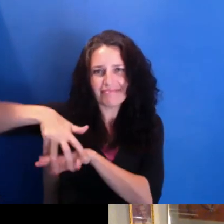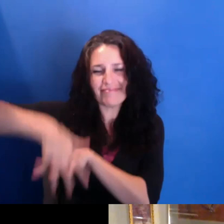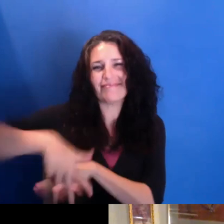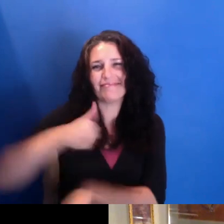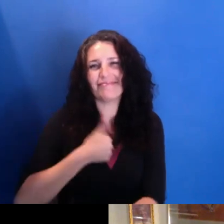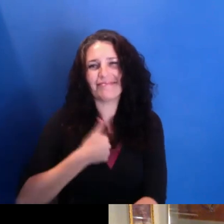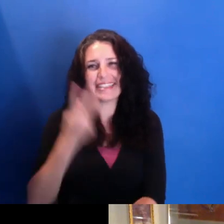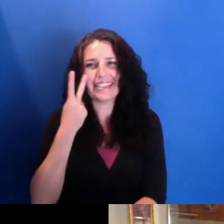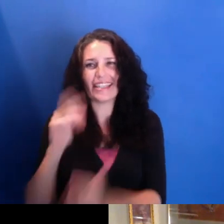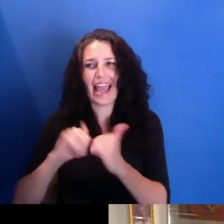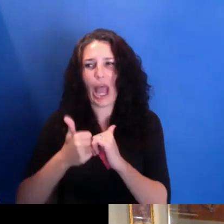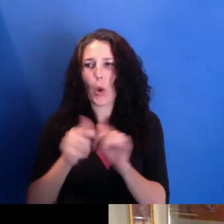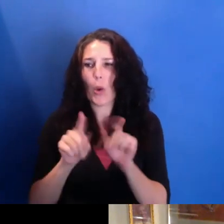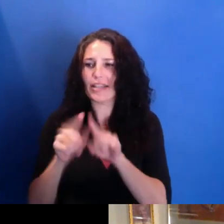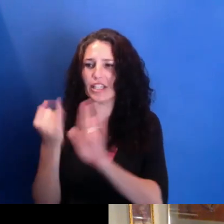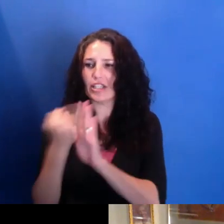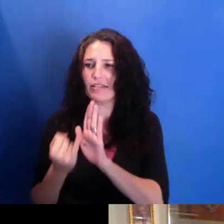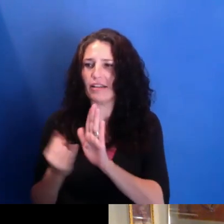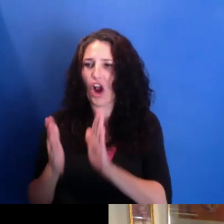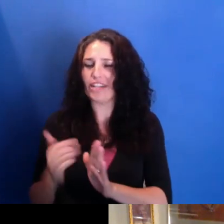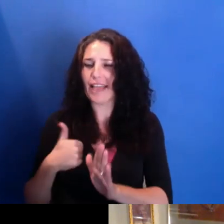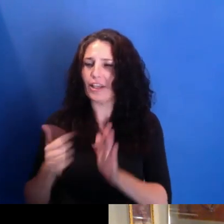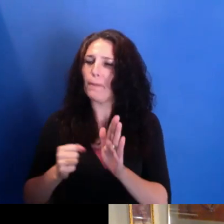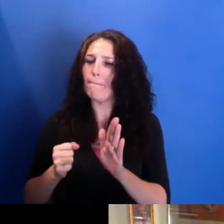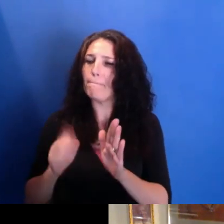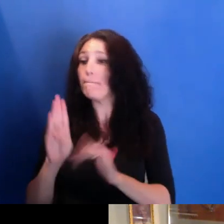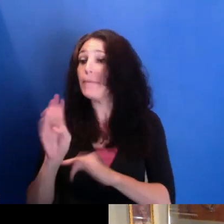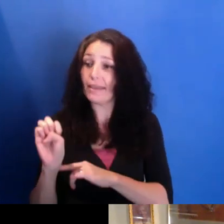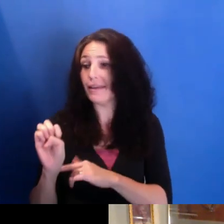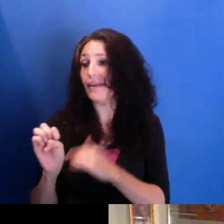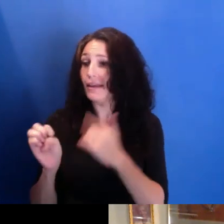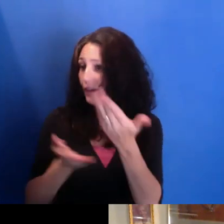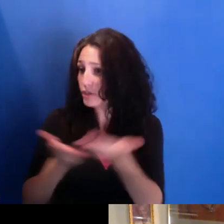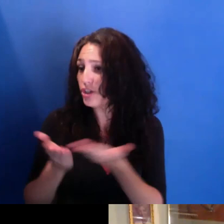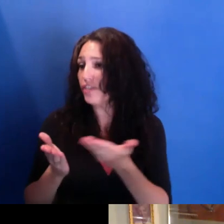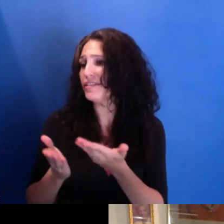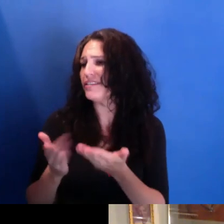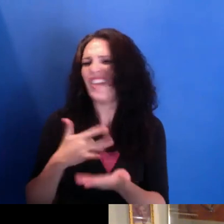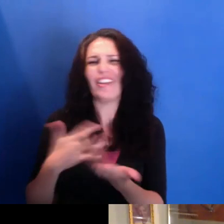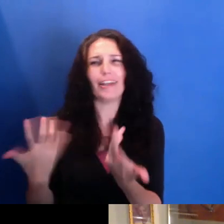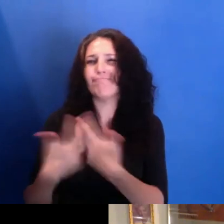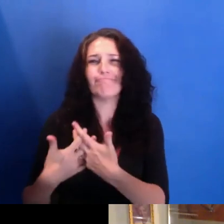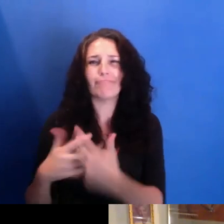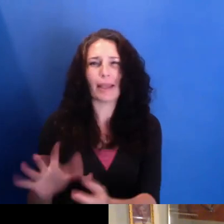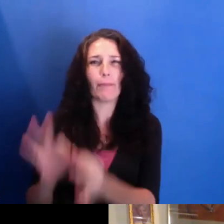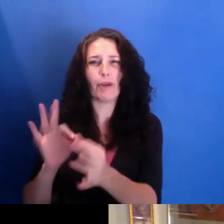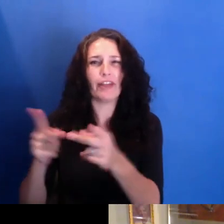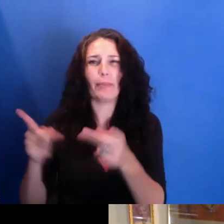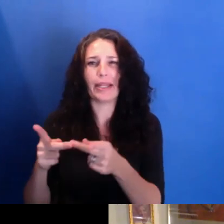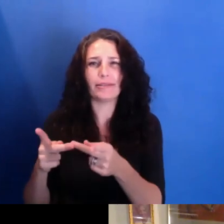I could be of service, it just seemed like a perfect-- perfect place to be at this time. Oh, well.